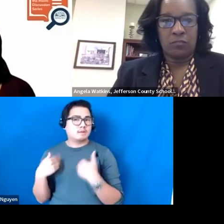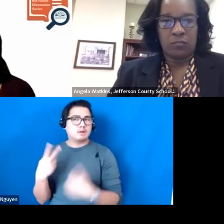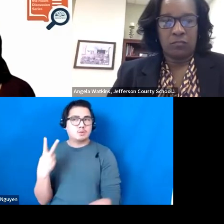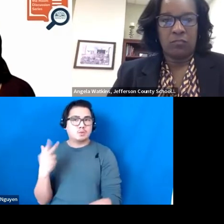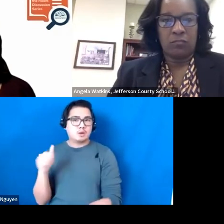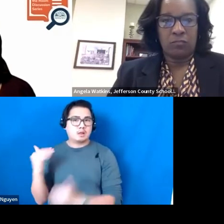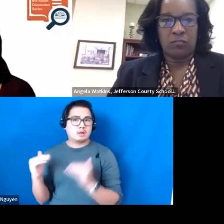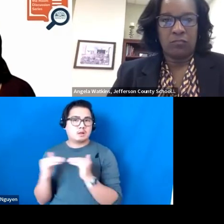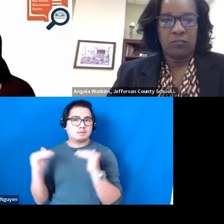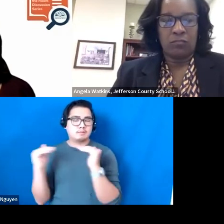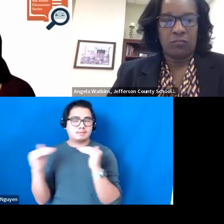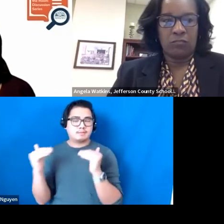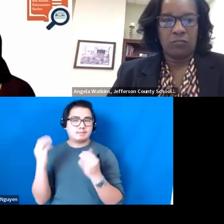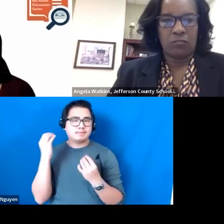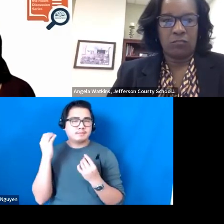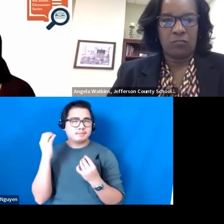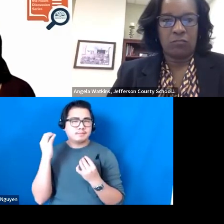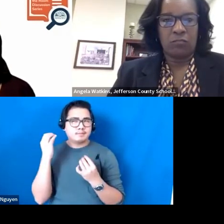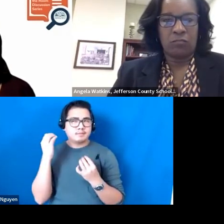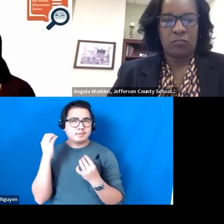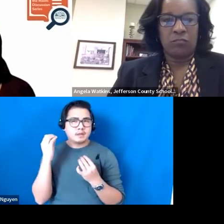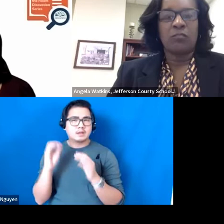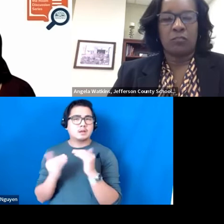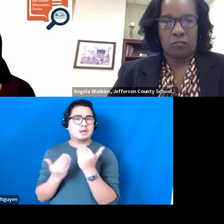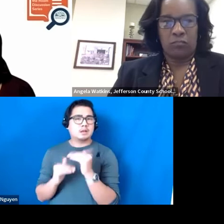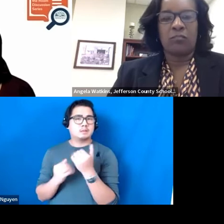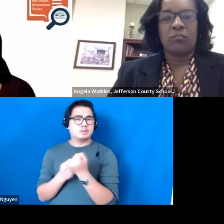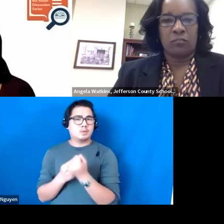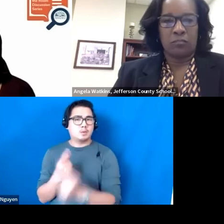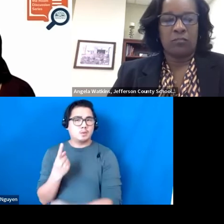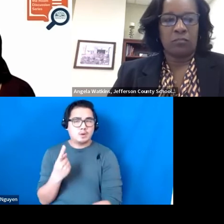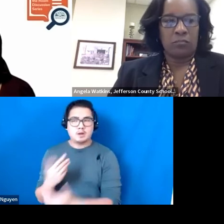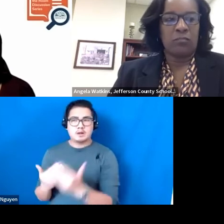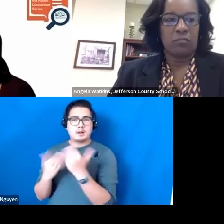A Limited Support I. A Limited Support II.